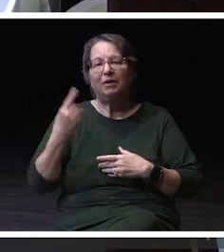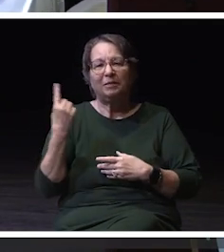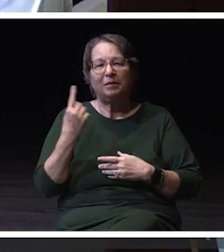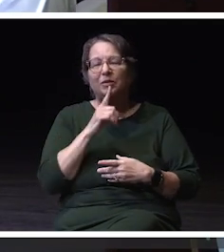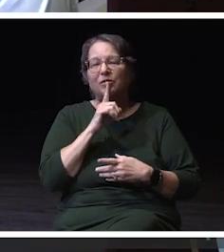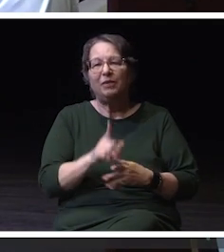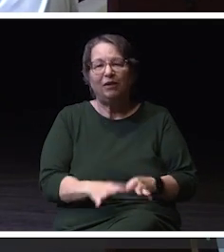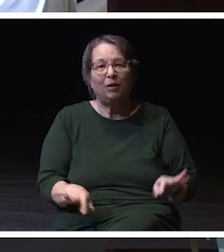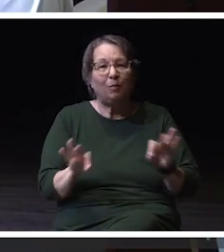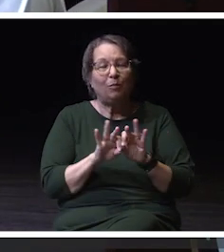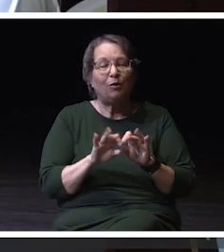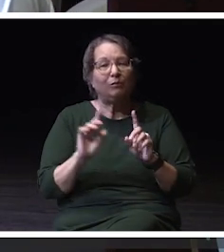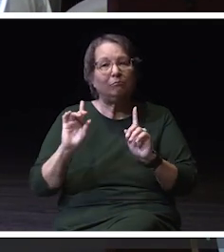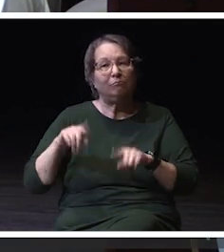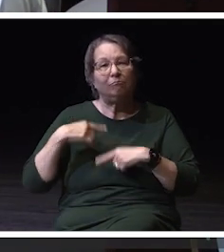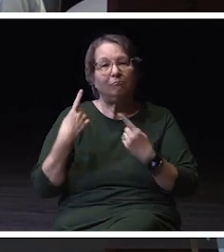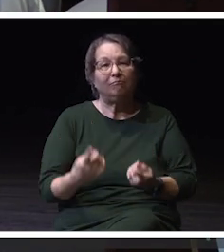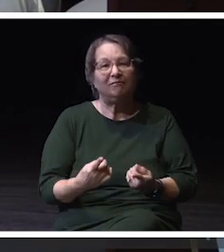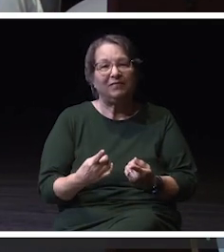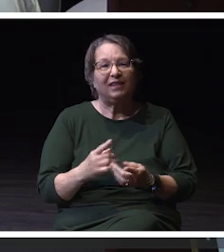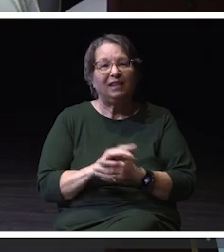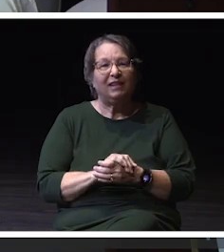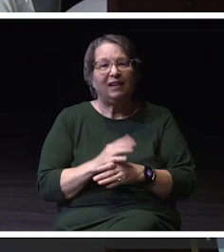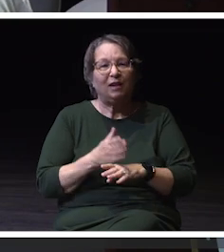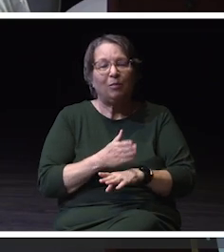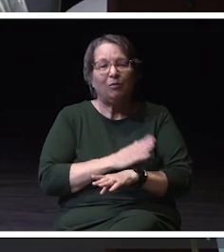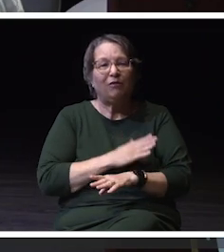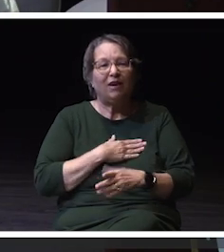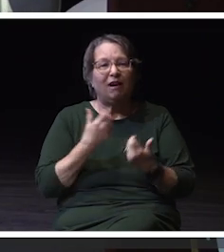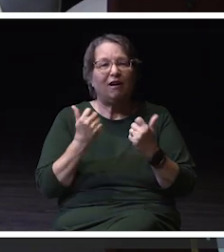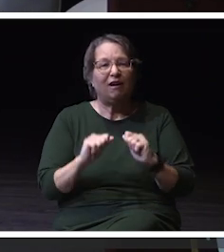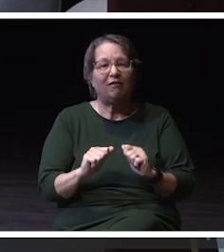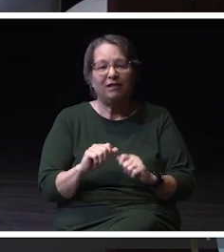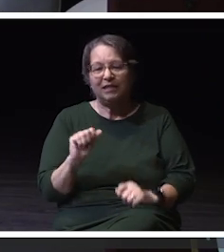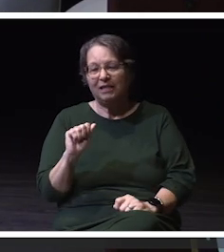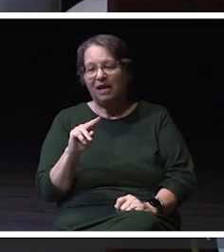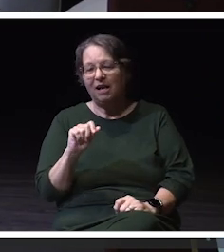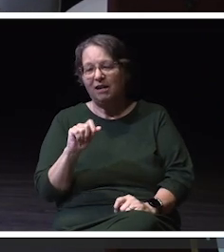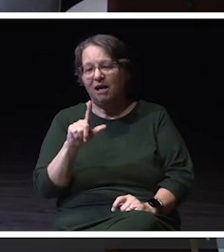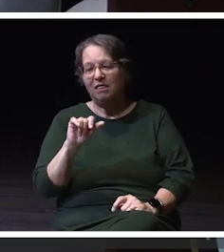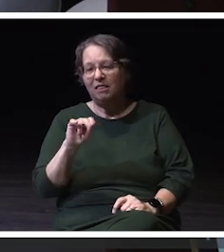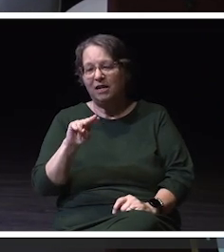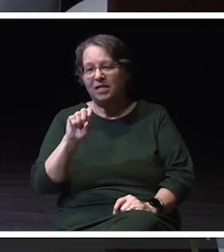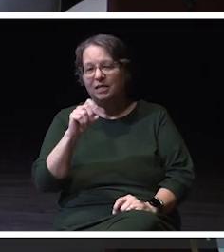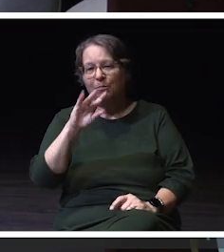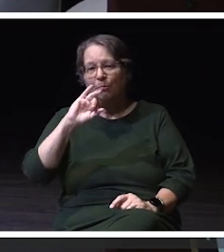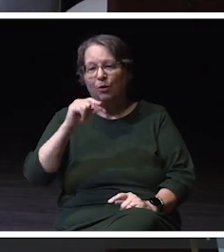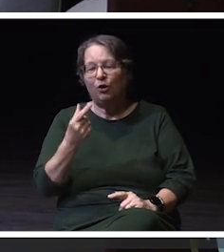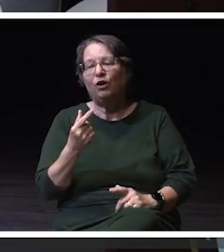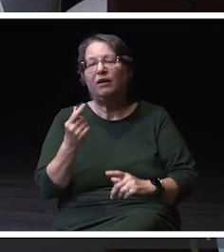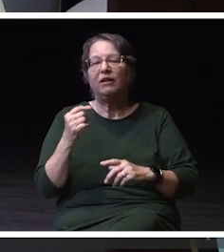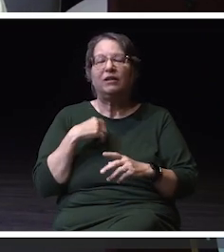over the past year in moving our efforts forward, Anneke Lisberg, who's our Assistant Chancellor for Inclusivity and Belonging.